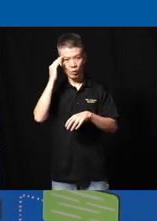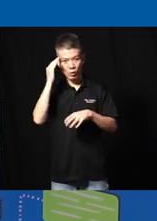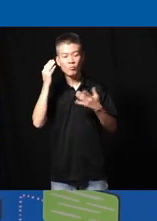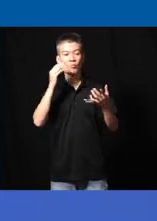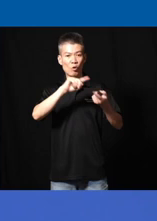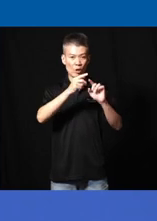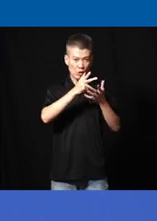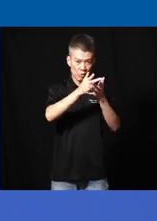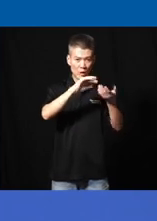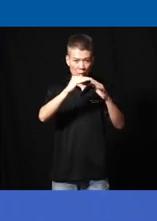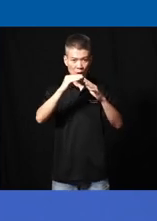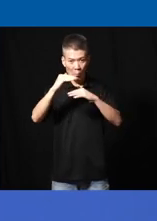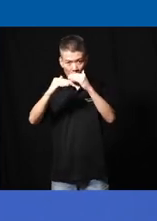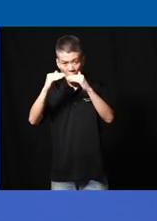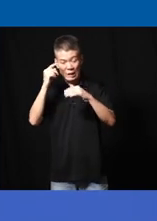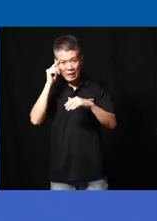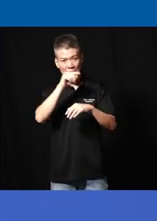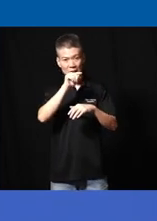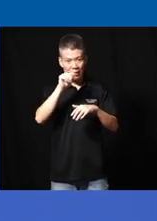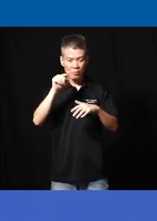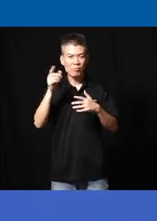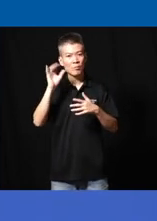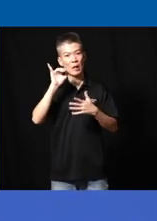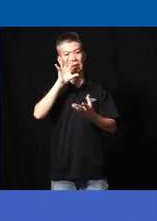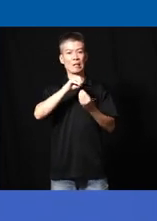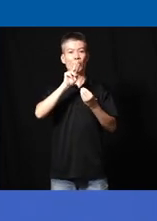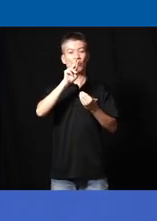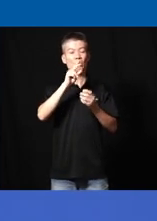friendship I hear community building I think this very nicely sums up some of the key components I